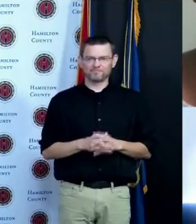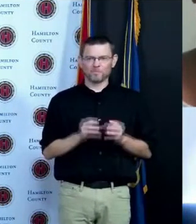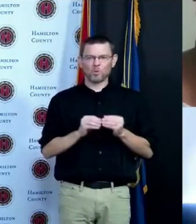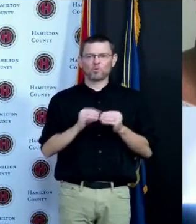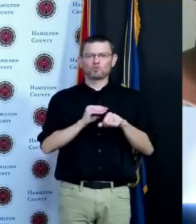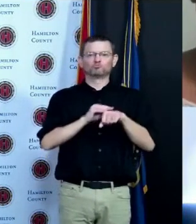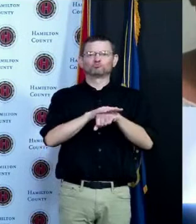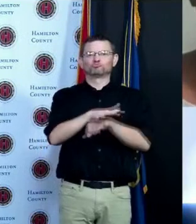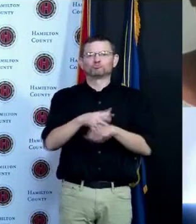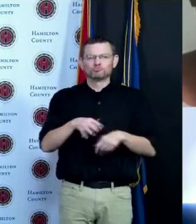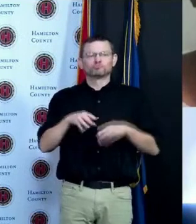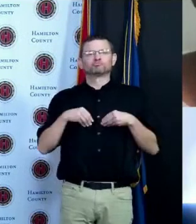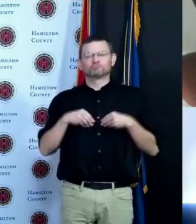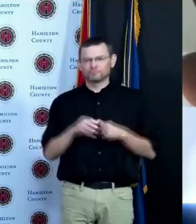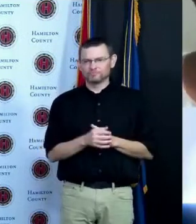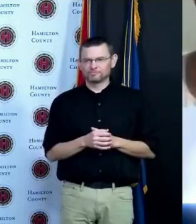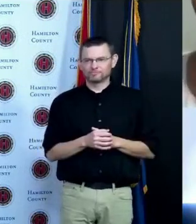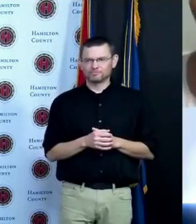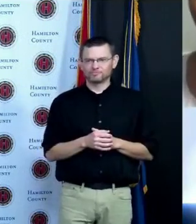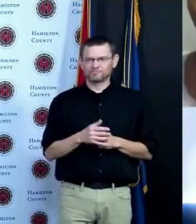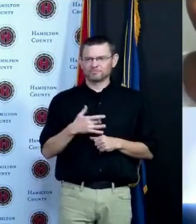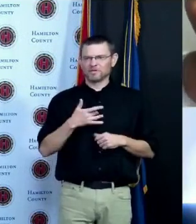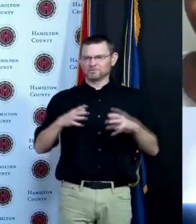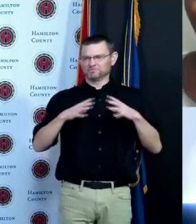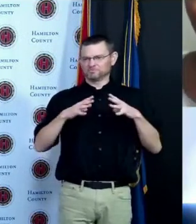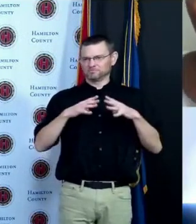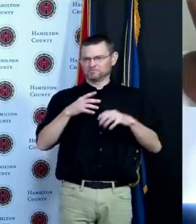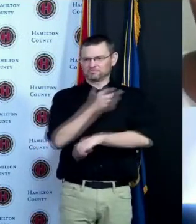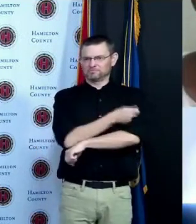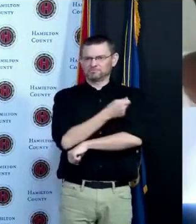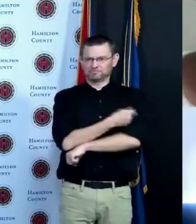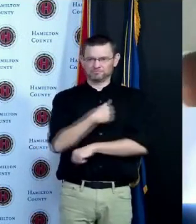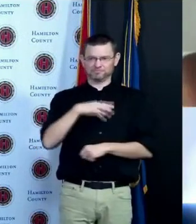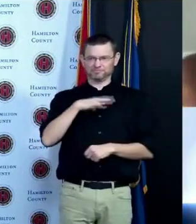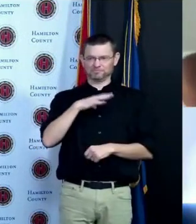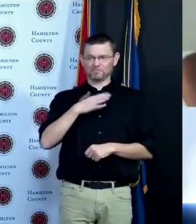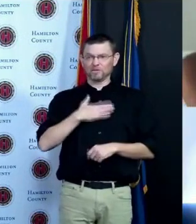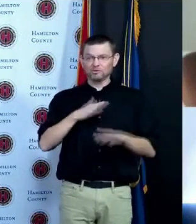child they were a little more hesitant what message do you have to parents and how is that